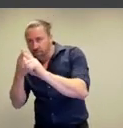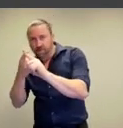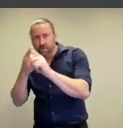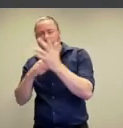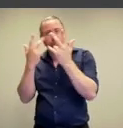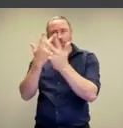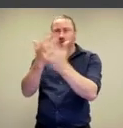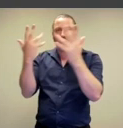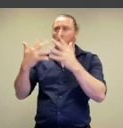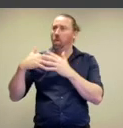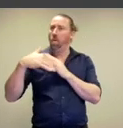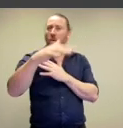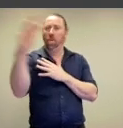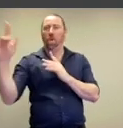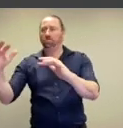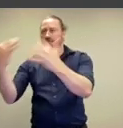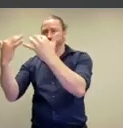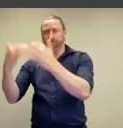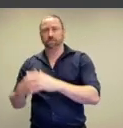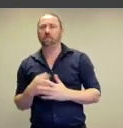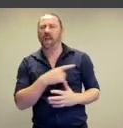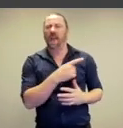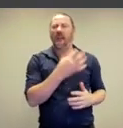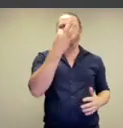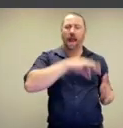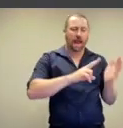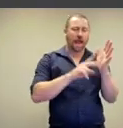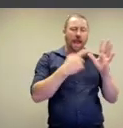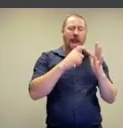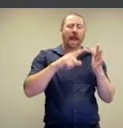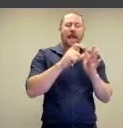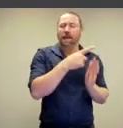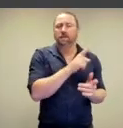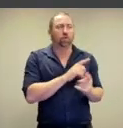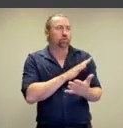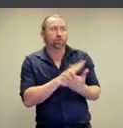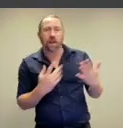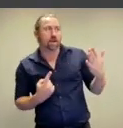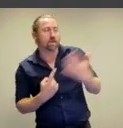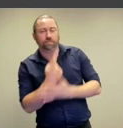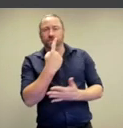public and collective viewing